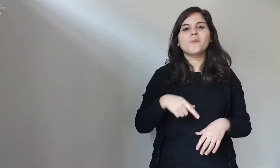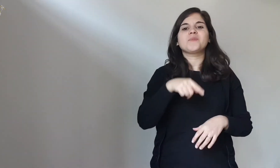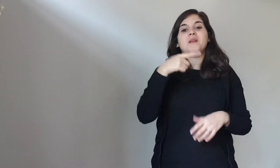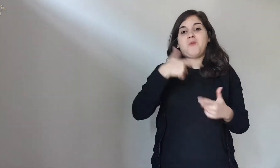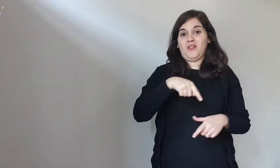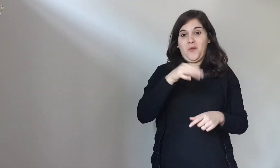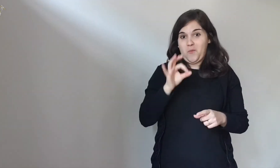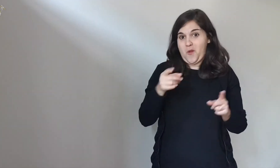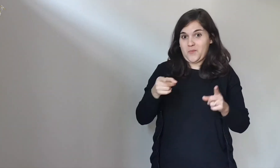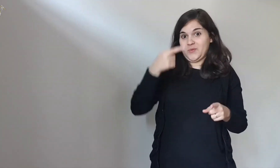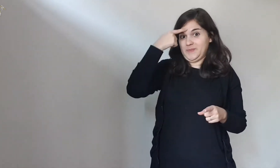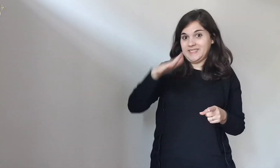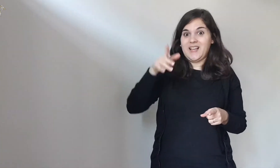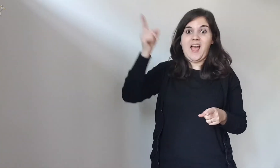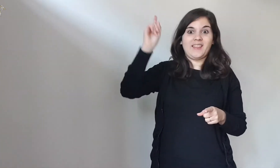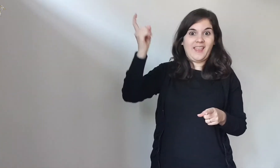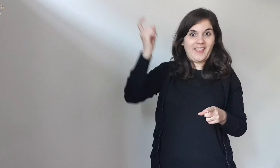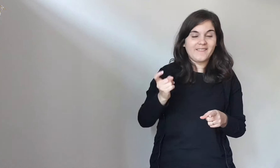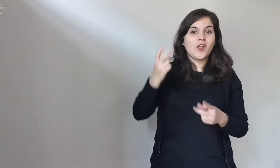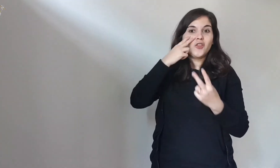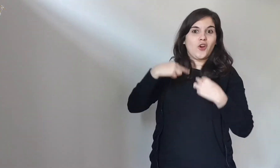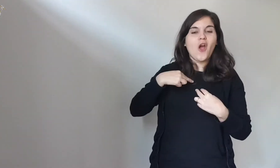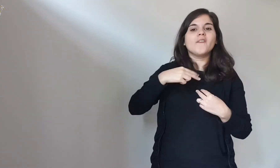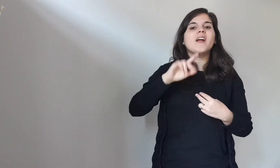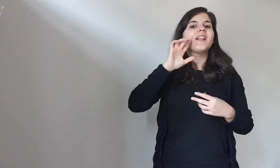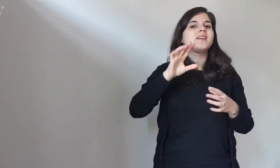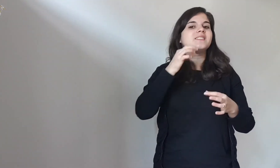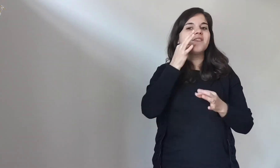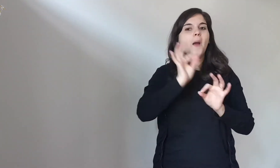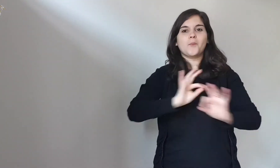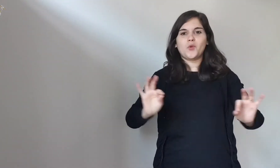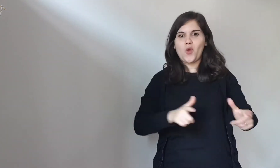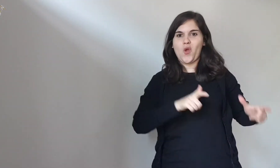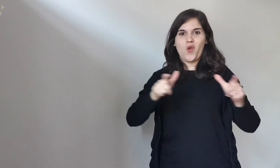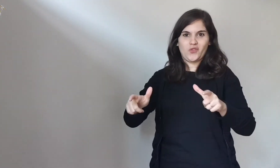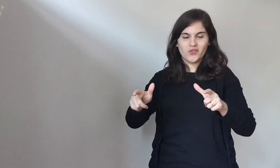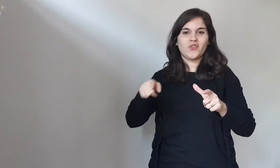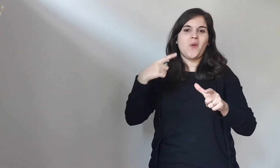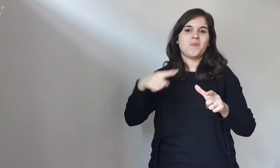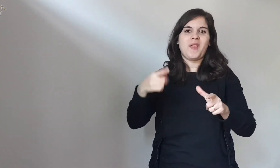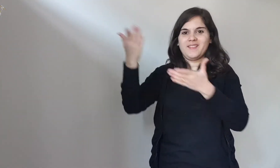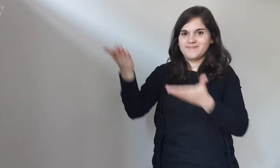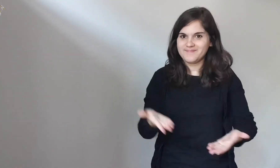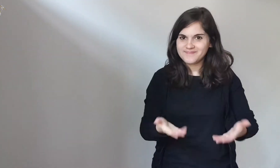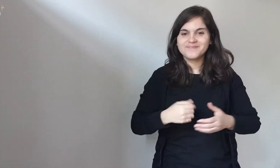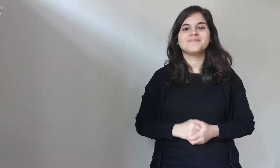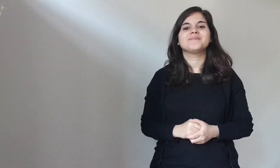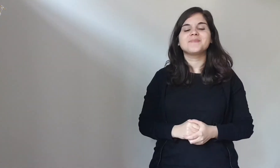To give them a welcome as we know they will come.